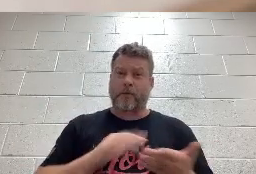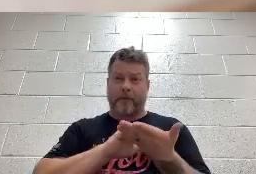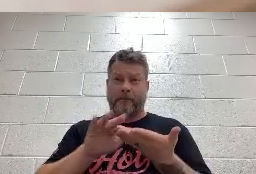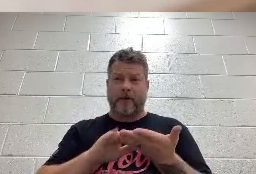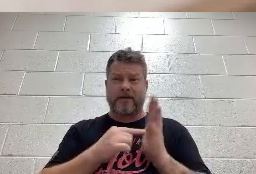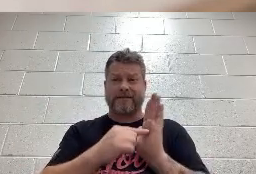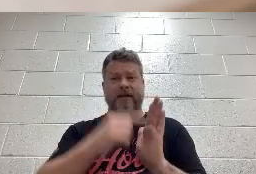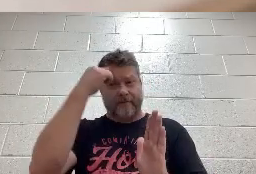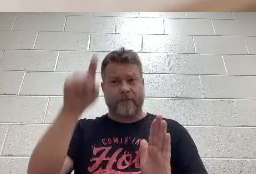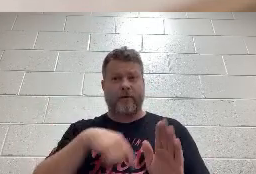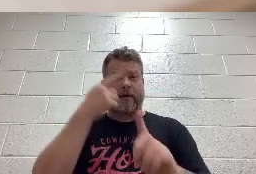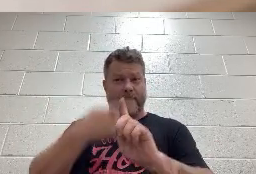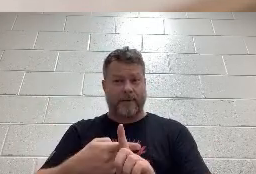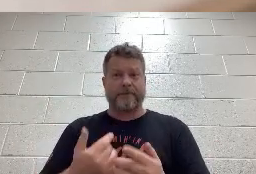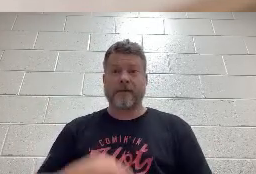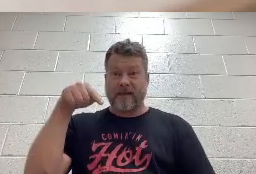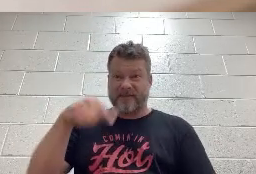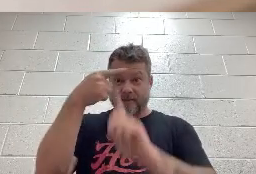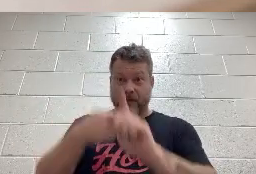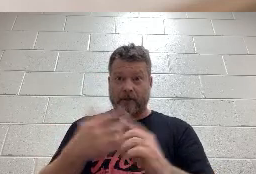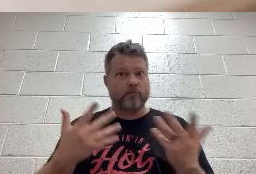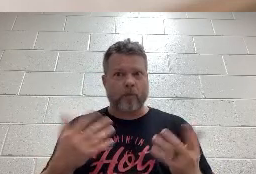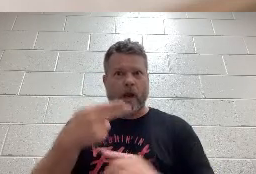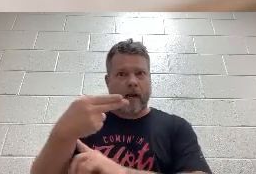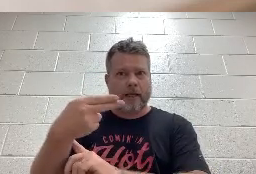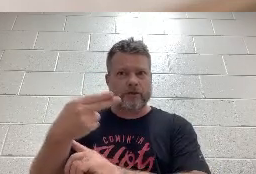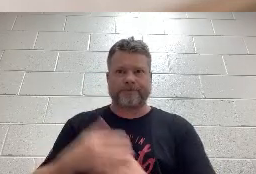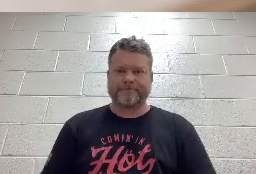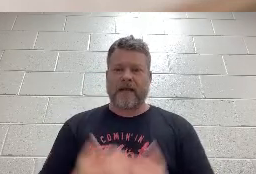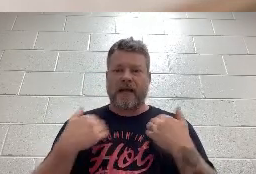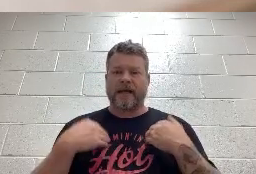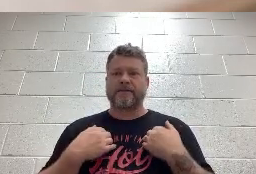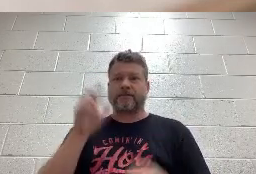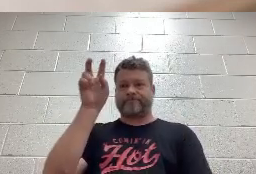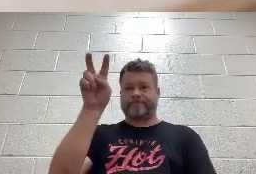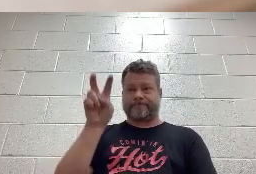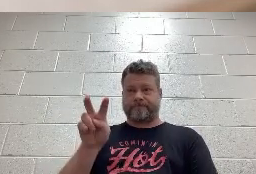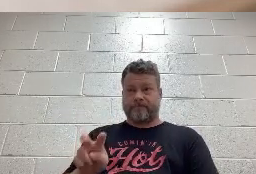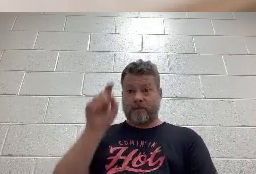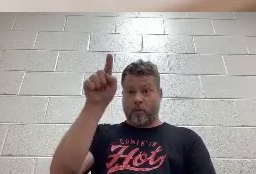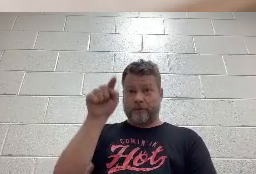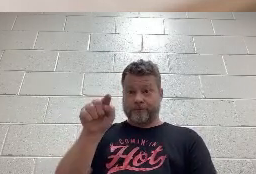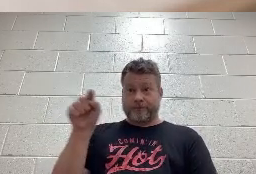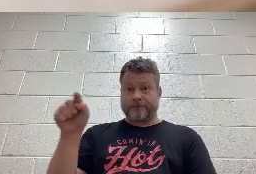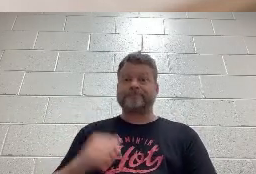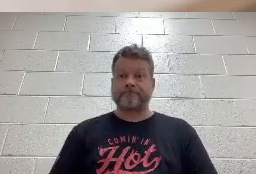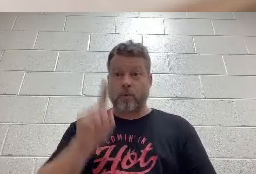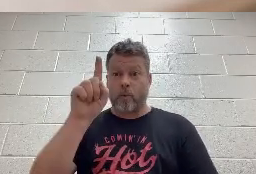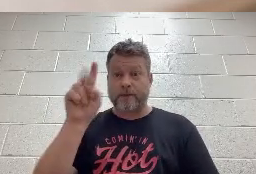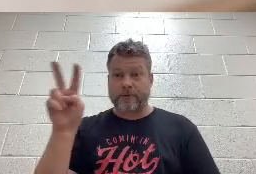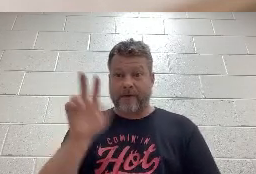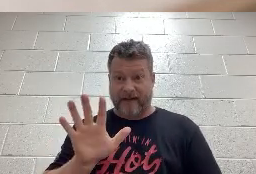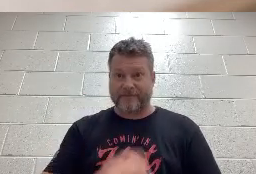is the letter H. The letter H is dots 1,2,5 in Braille. The letter H is a contraction